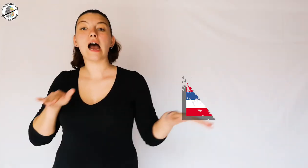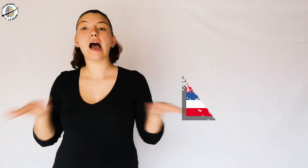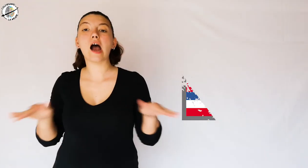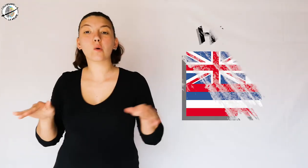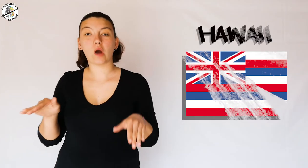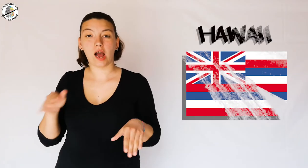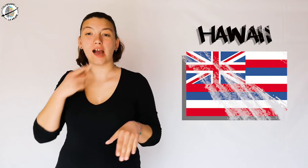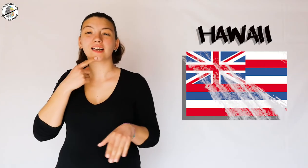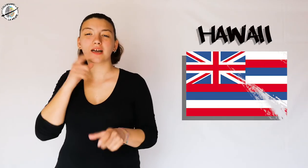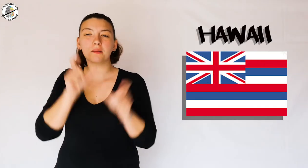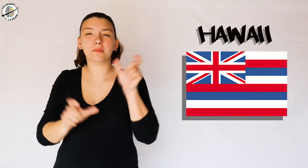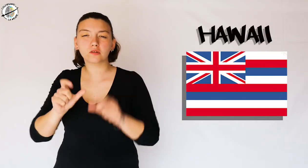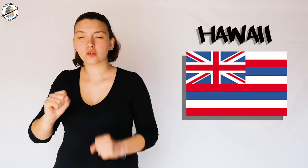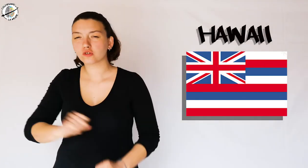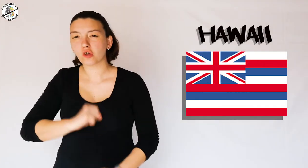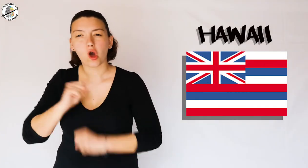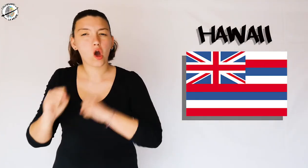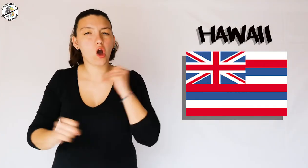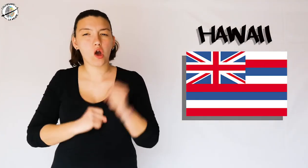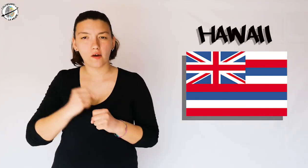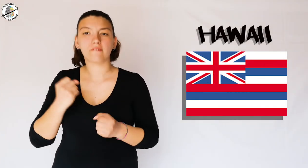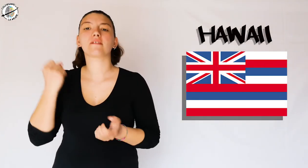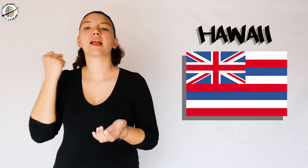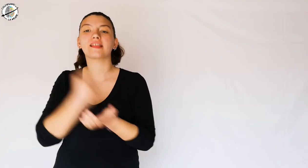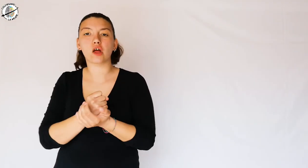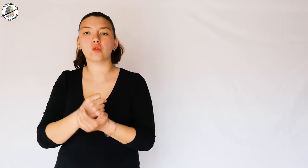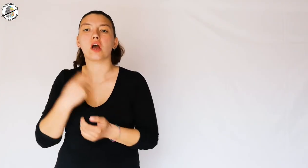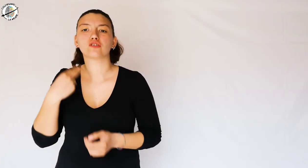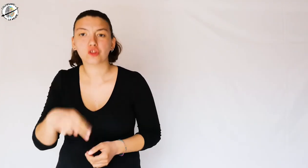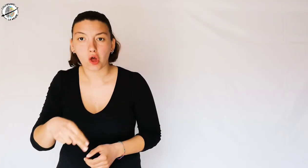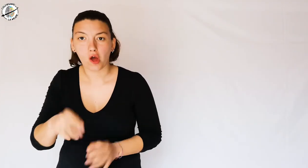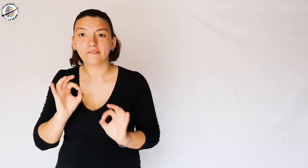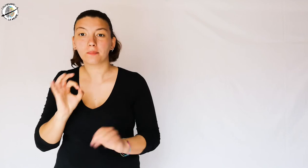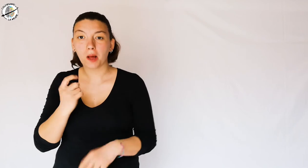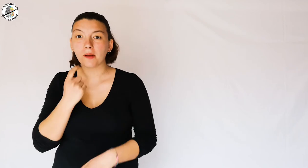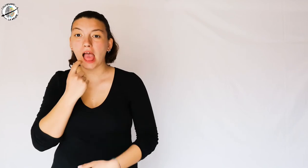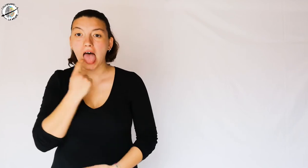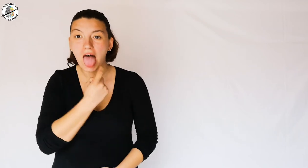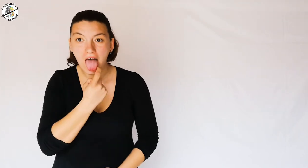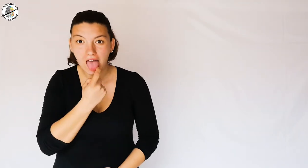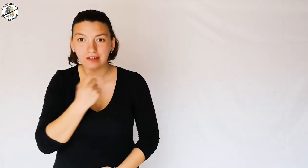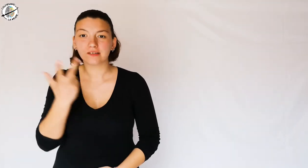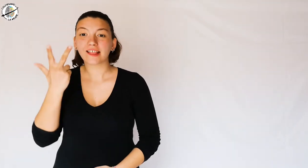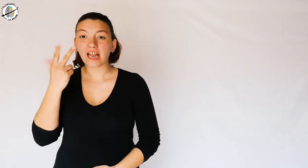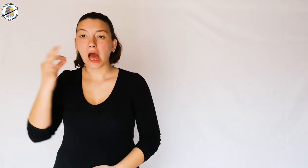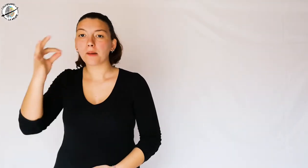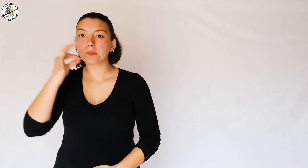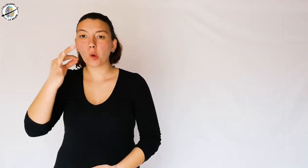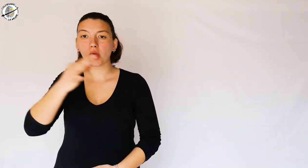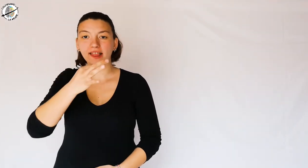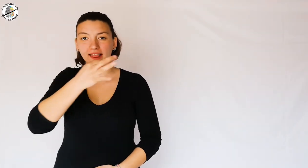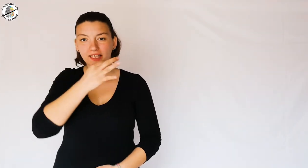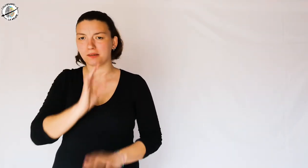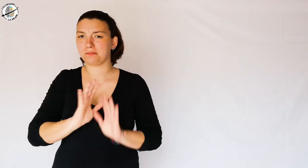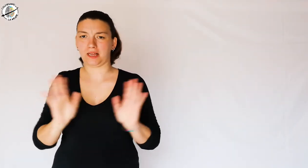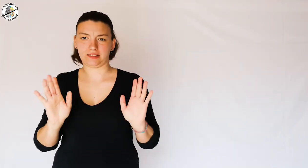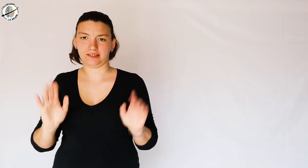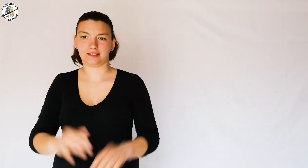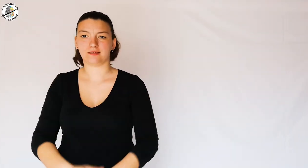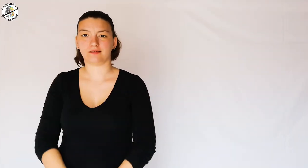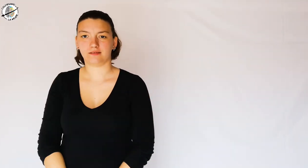In Hawaii, suffering people had three dots tattooed on their tongues.